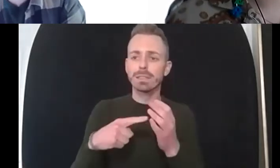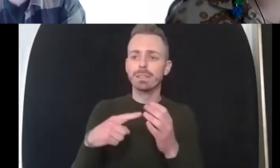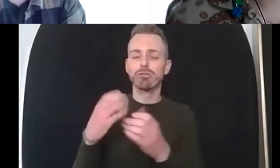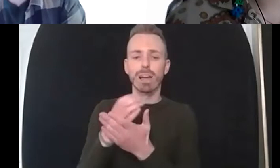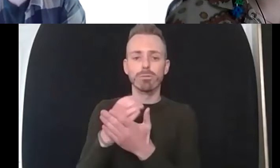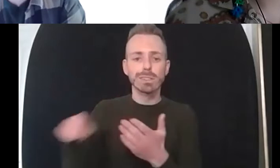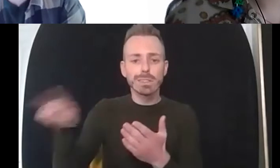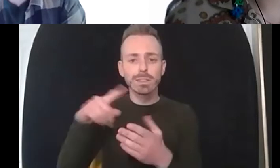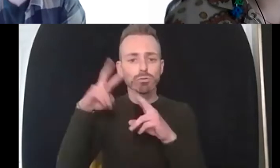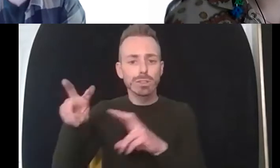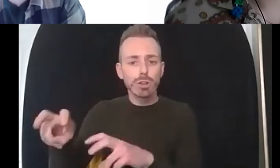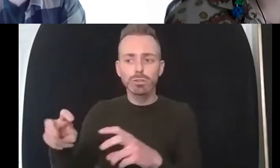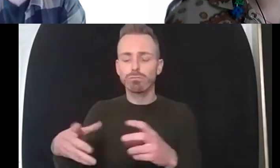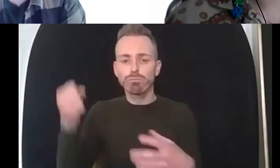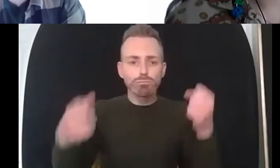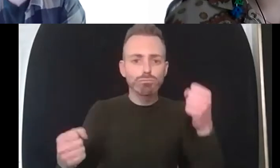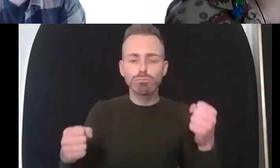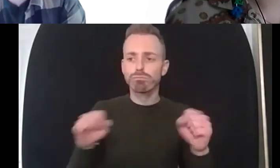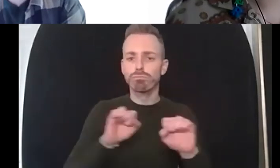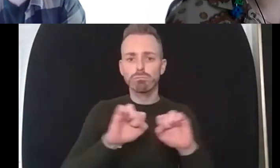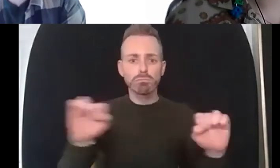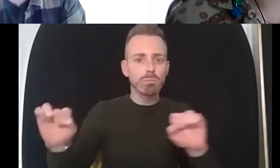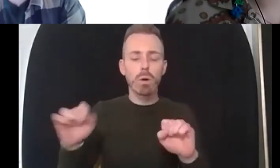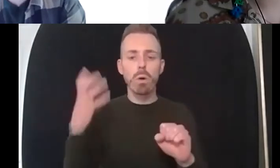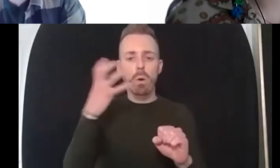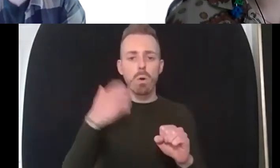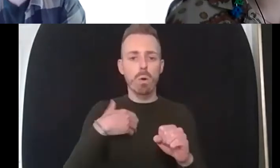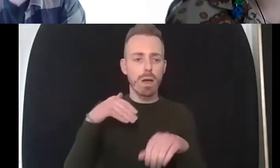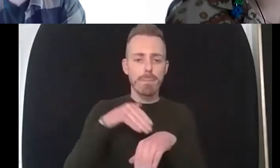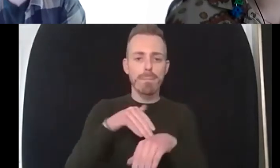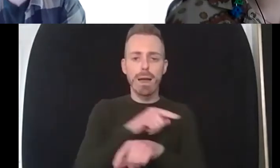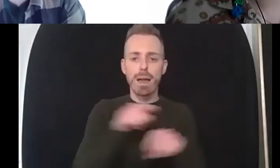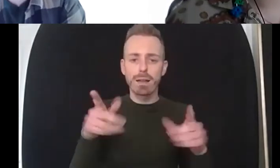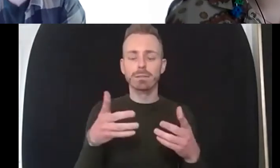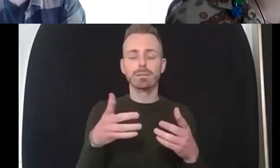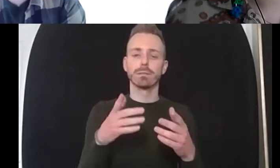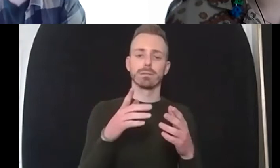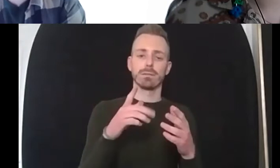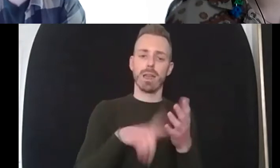found that it's had a huge impact on the mental health and well-being of lgbtq plus people so we